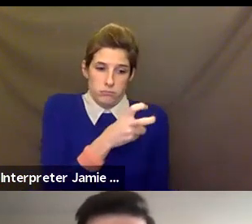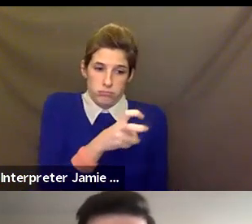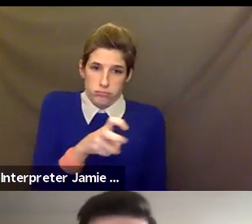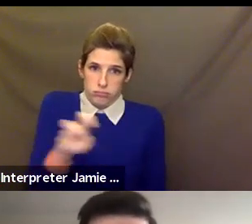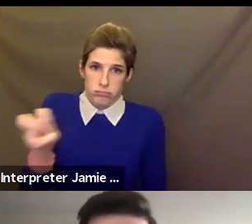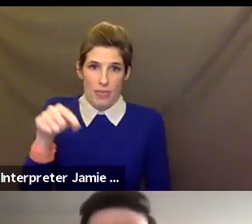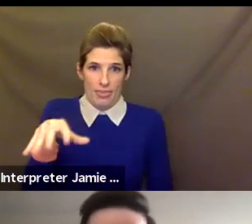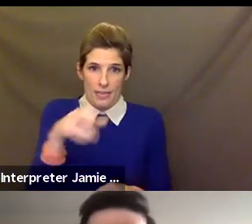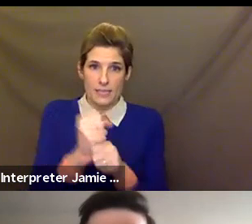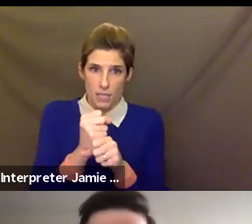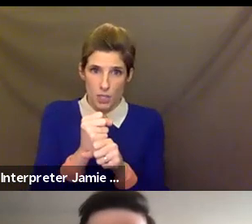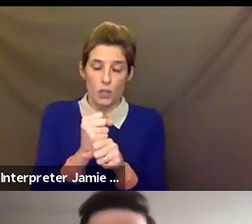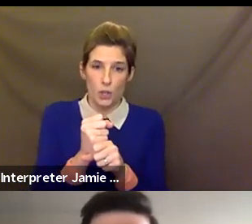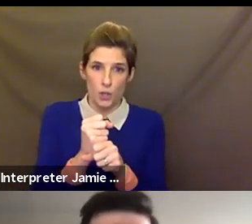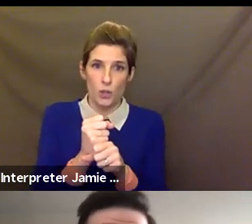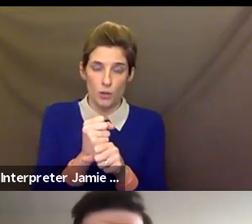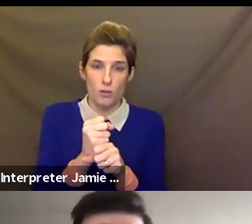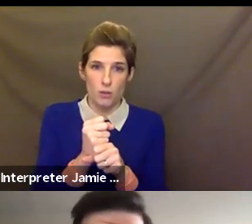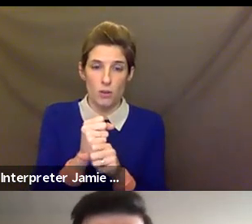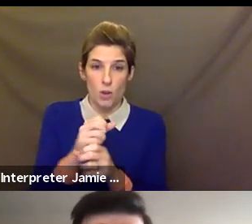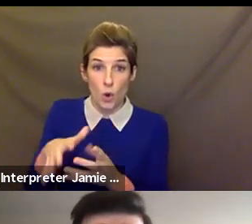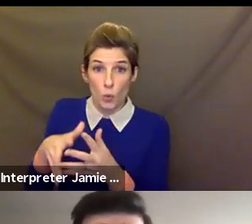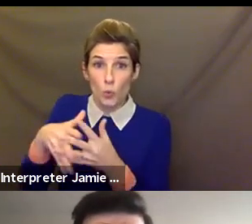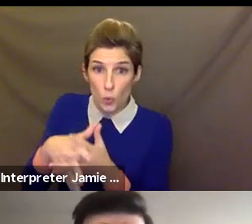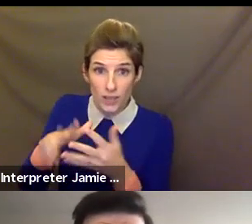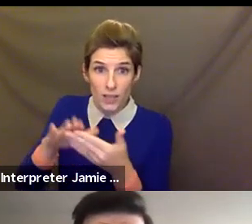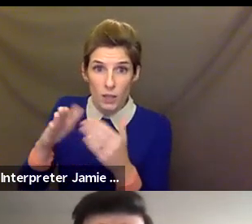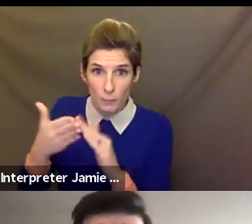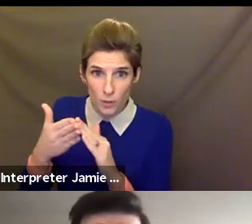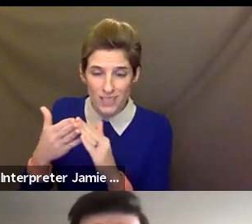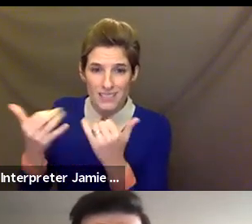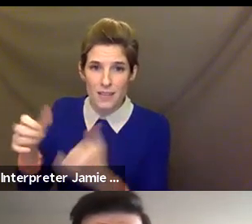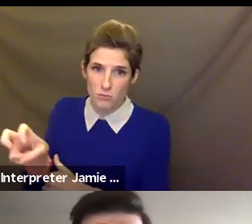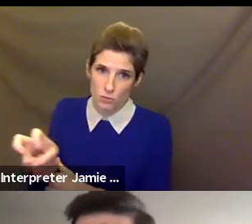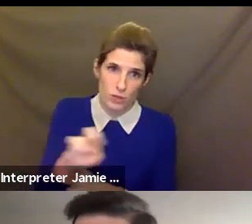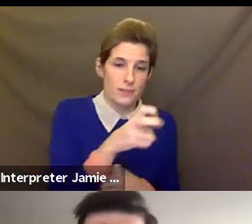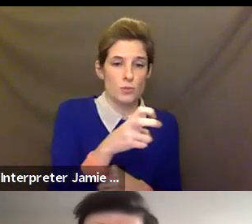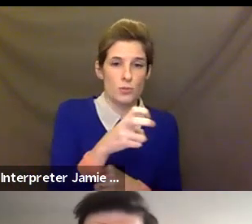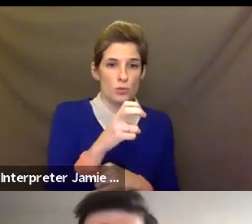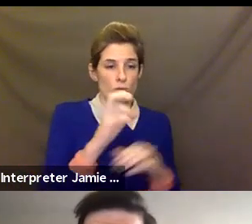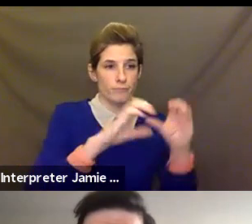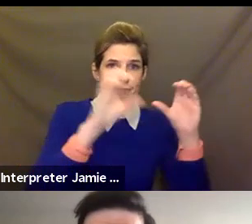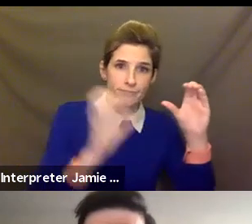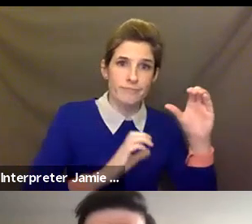did grounded in communities to sort of the virtual space as best as possible. And we started a number of programs as well to